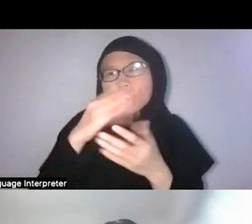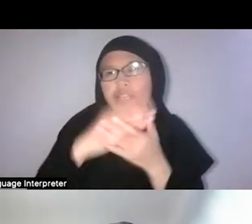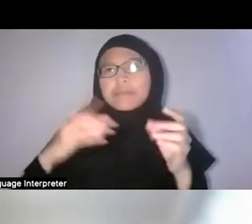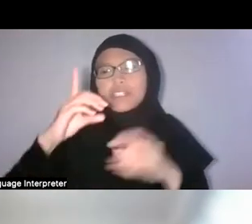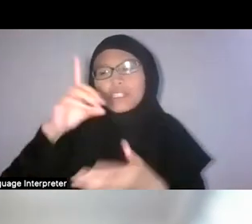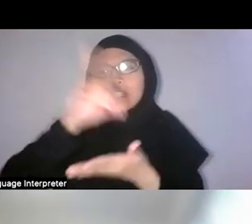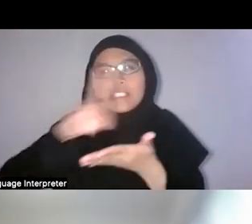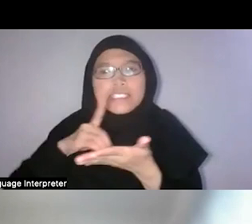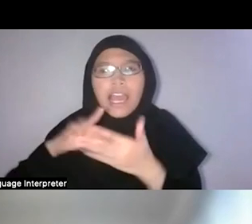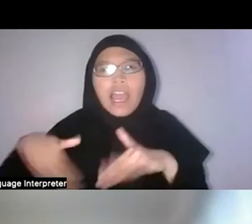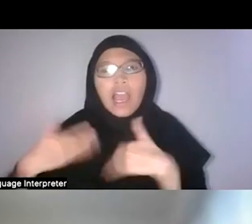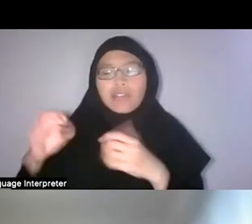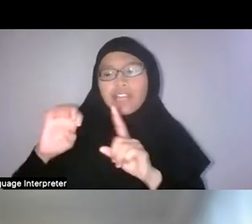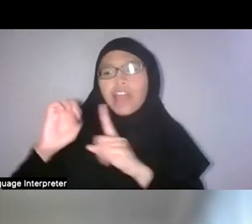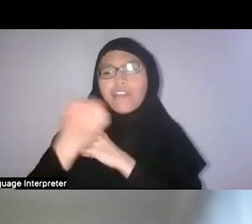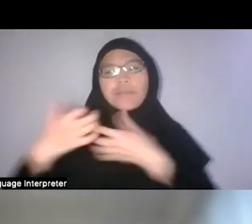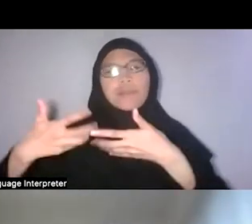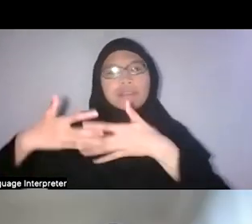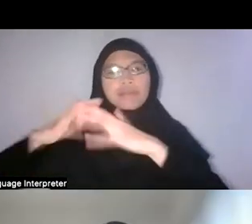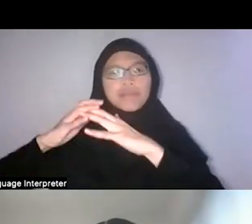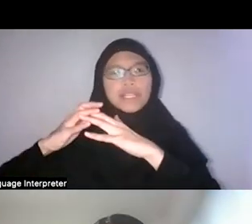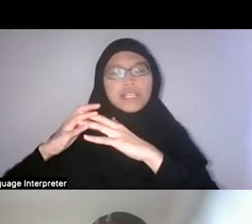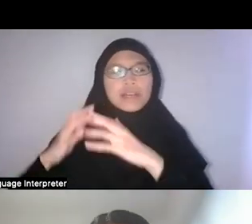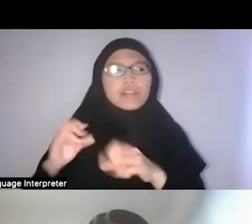So I think that’s a way to… take it as a launching pad